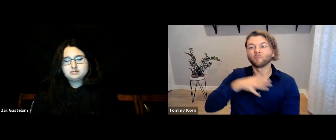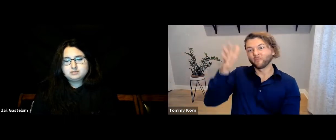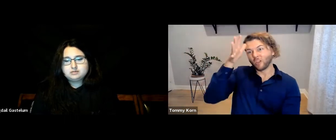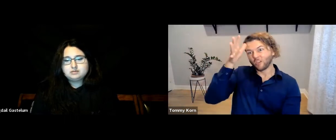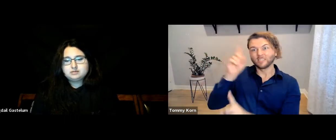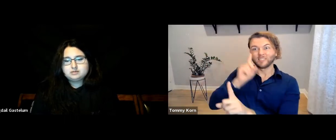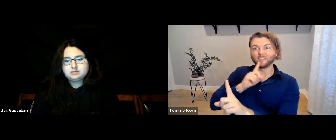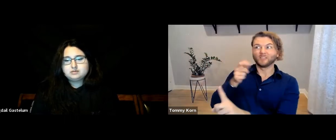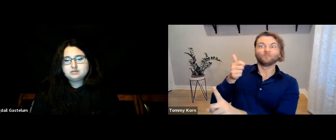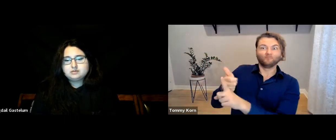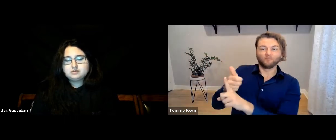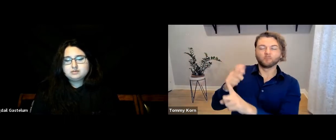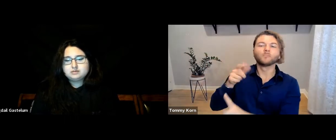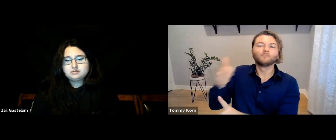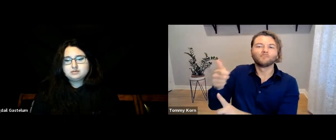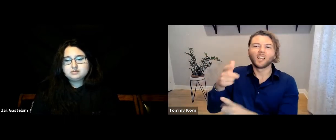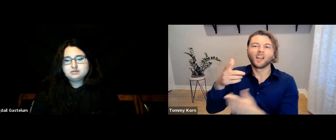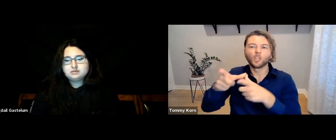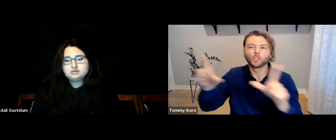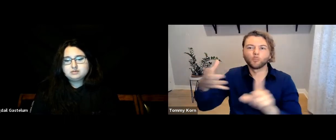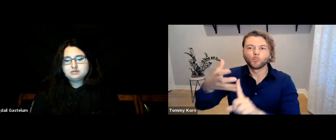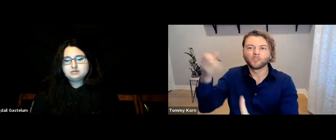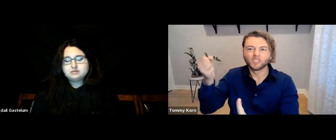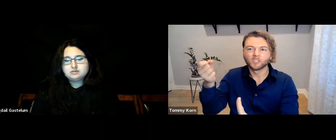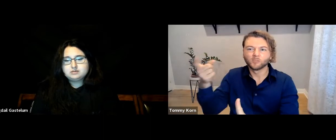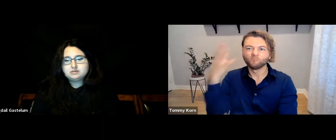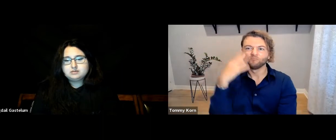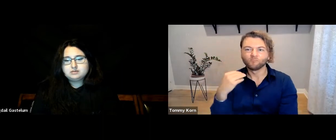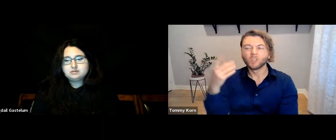and experienced language deprivation himself.